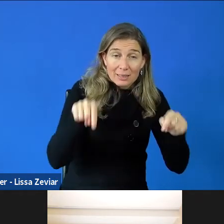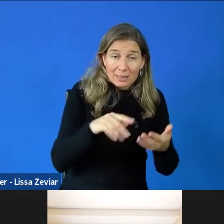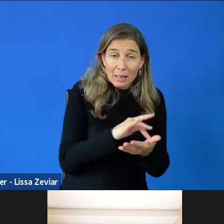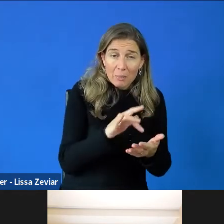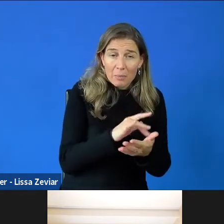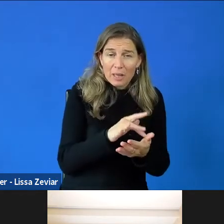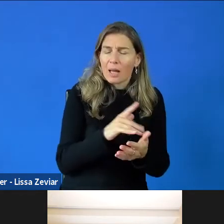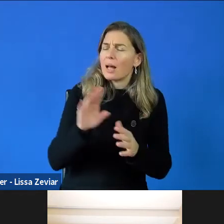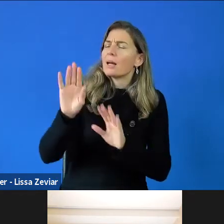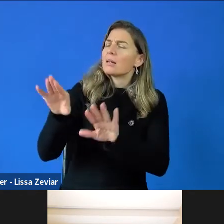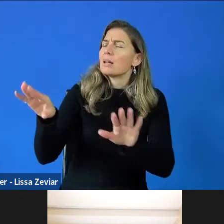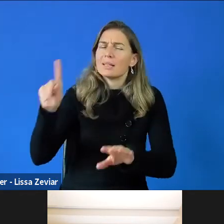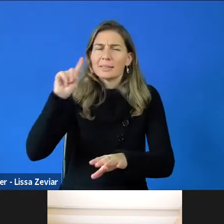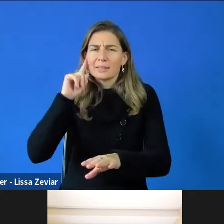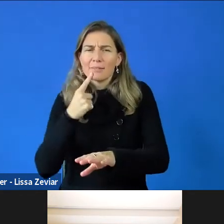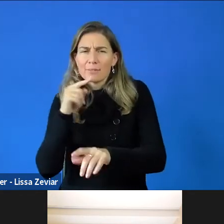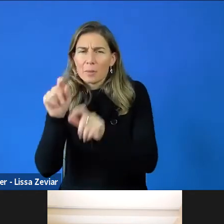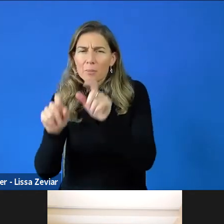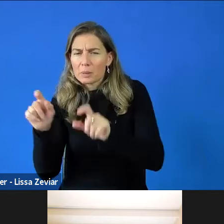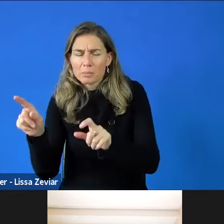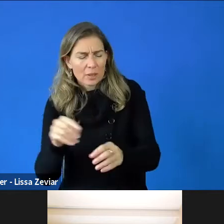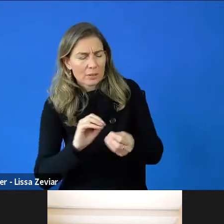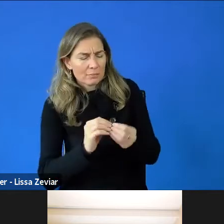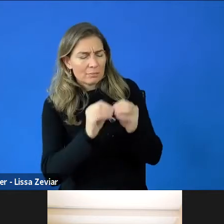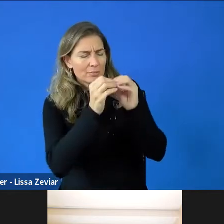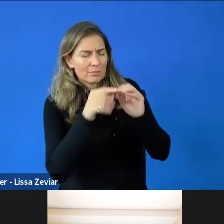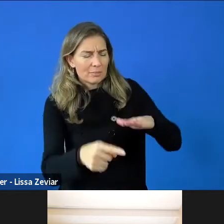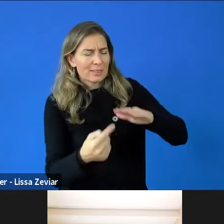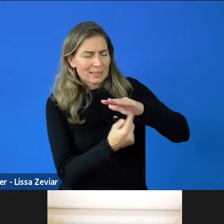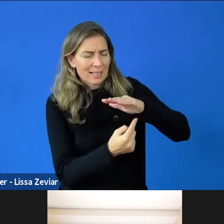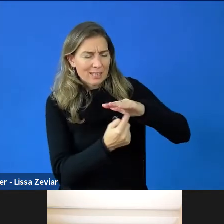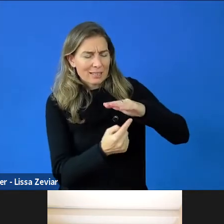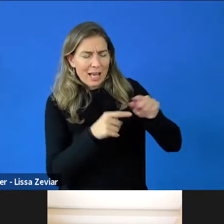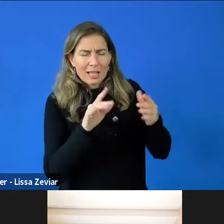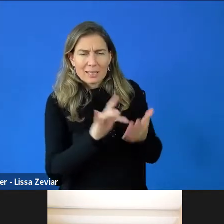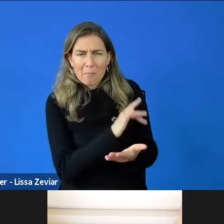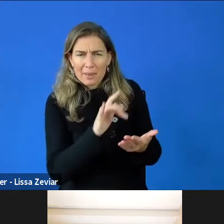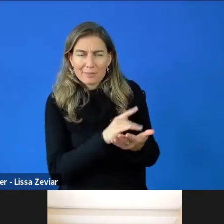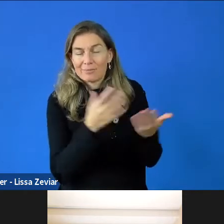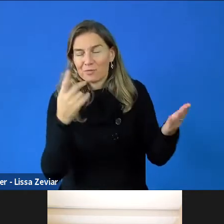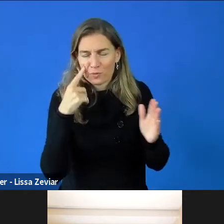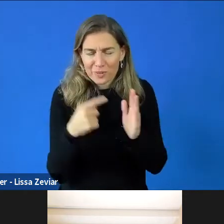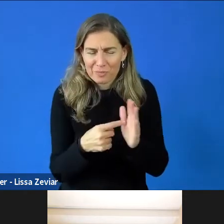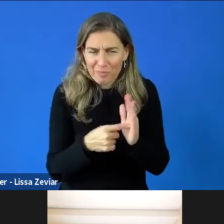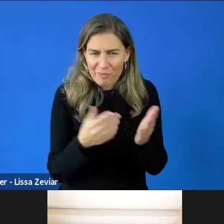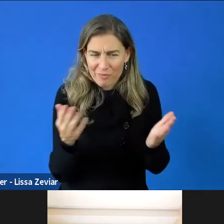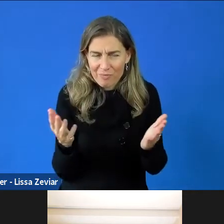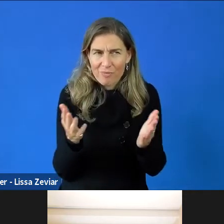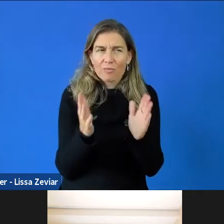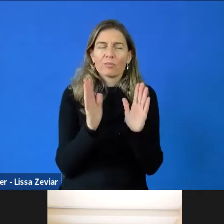You need to make understand the objective and then understand who would be the best users